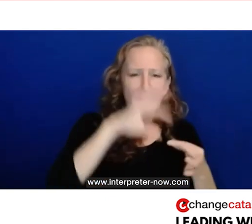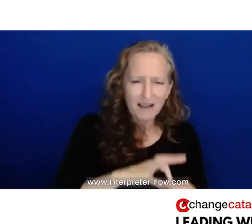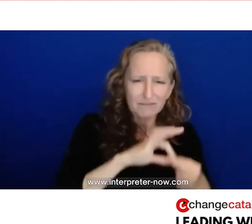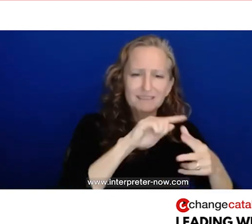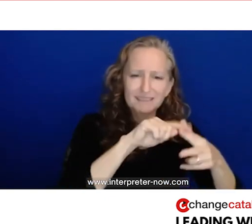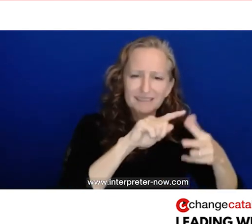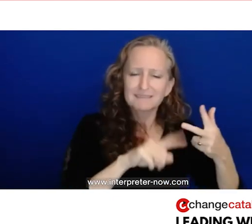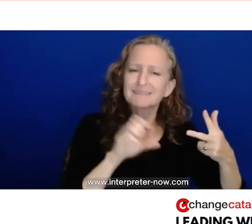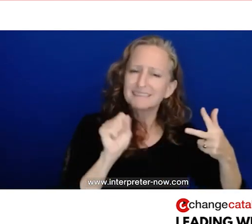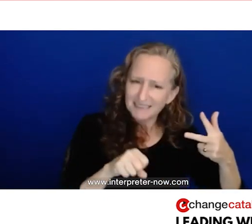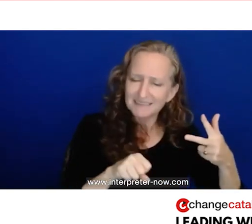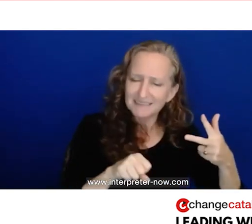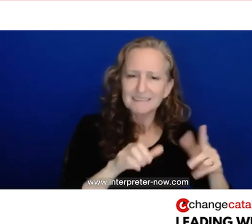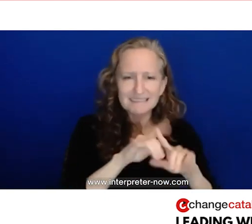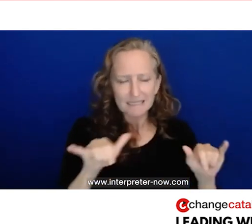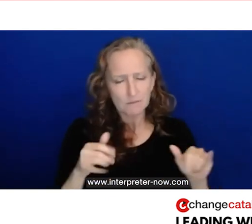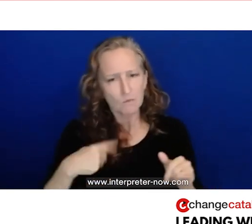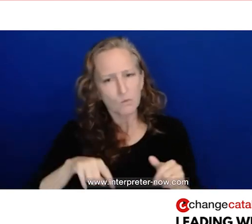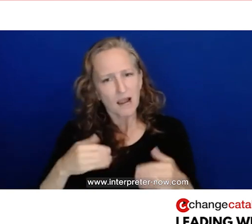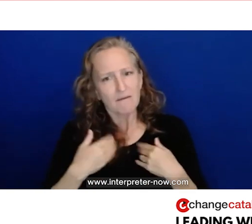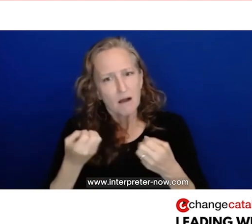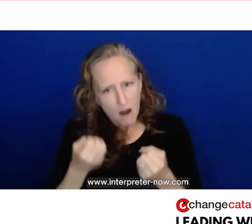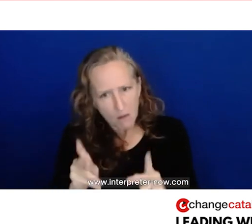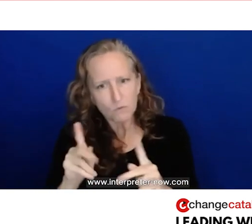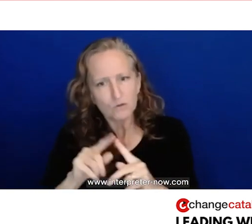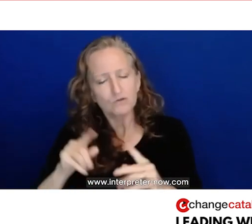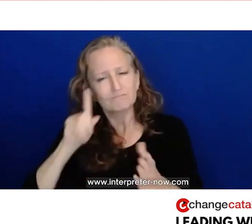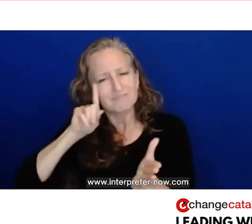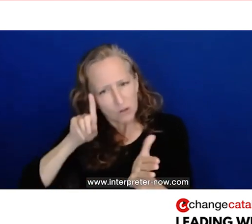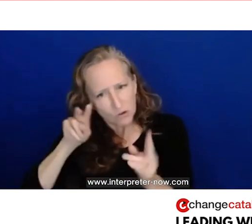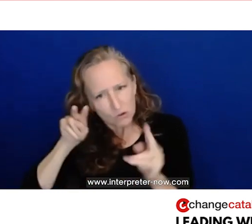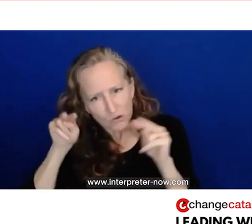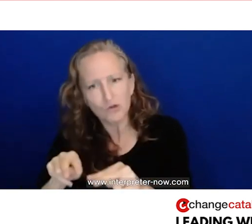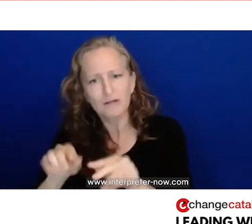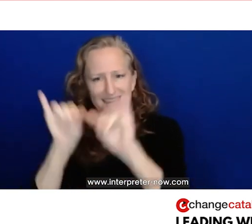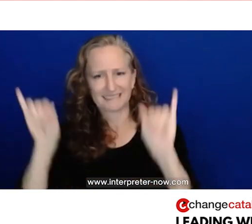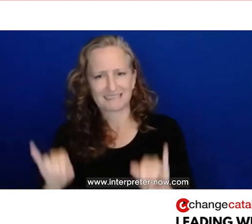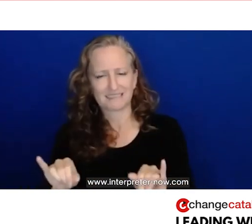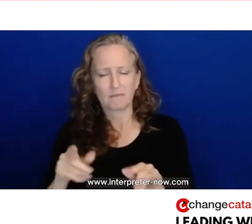But this is an opportunity to look at the structural forces that produce inequality